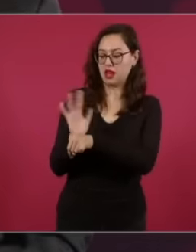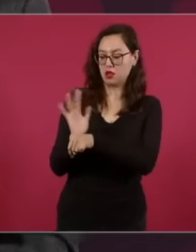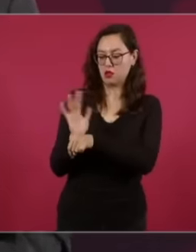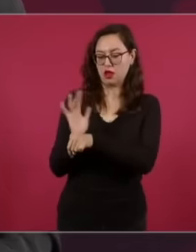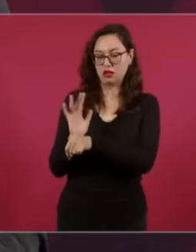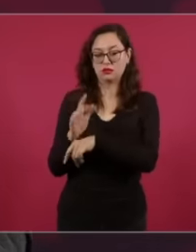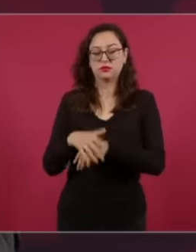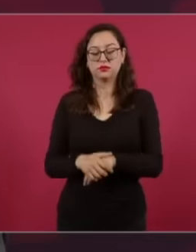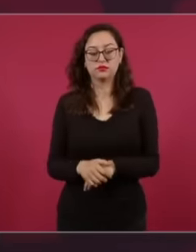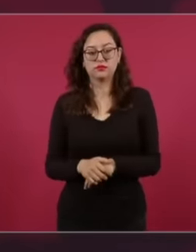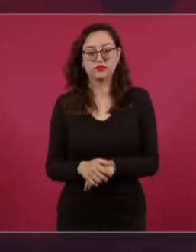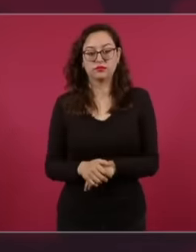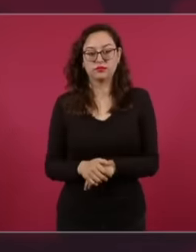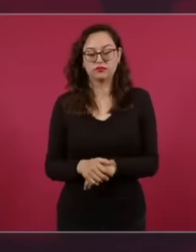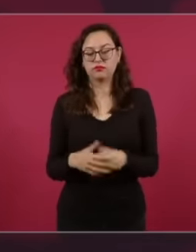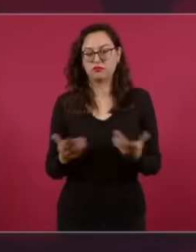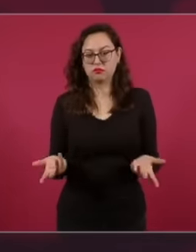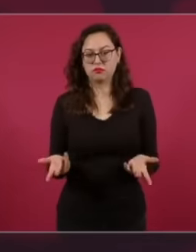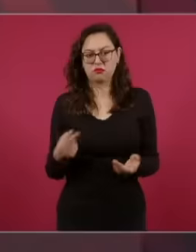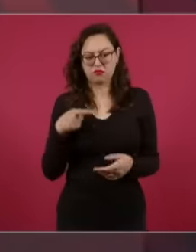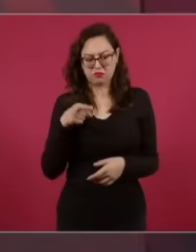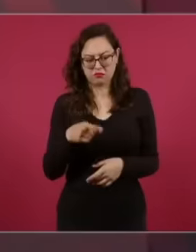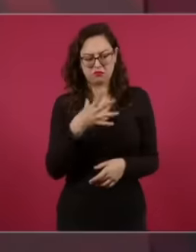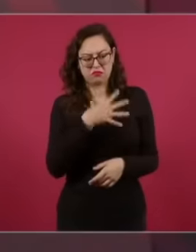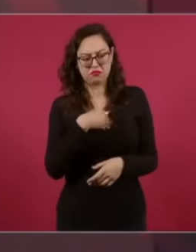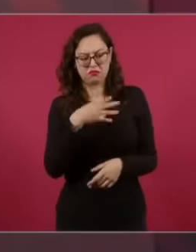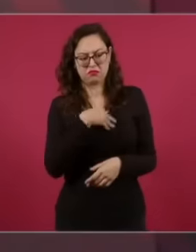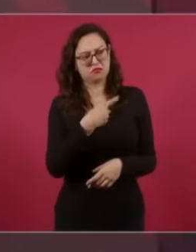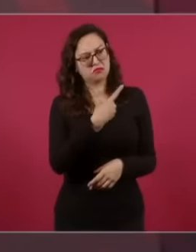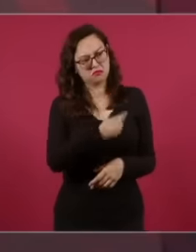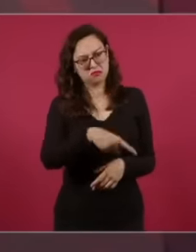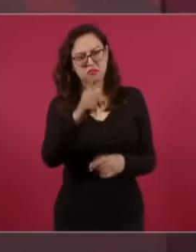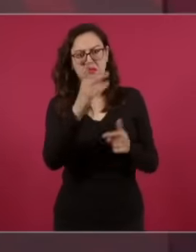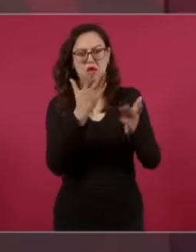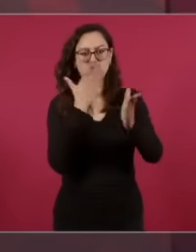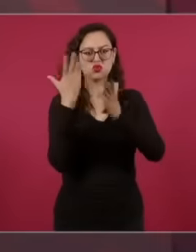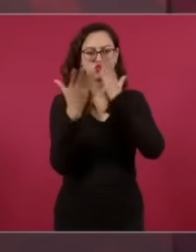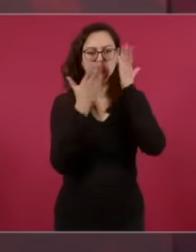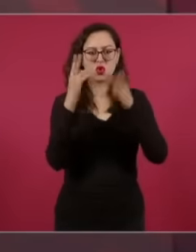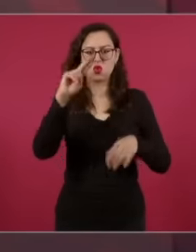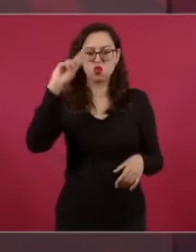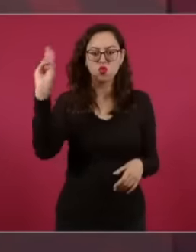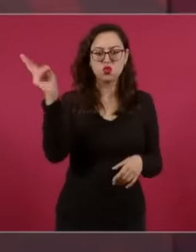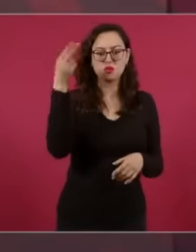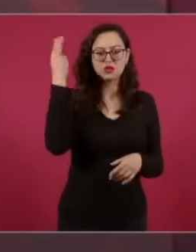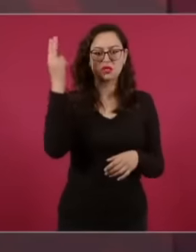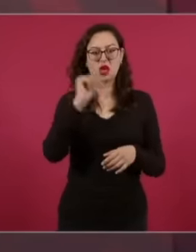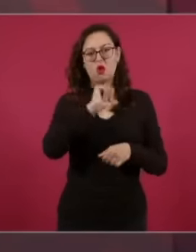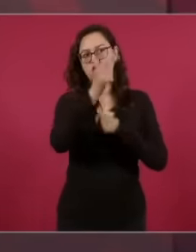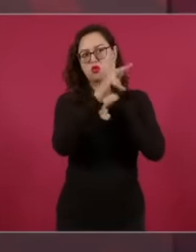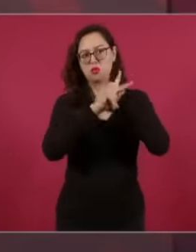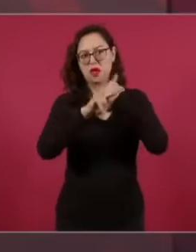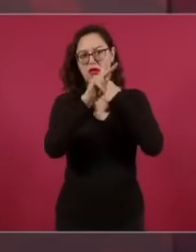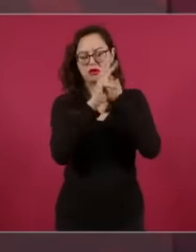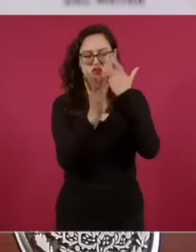He sent his children to study at universities abroad The